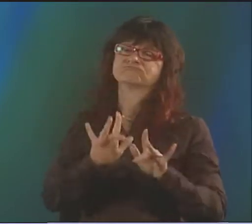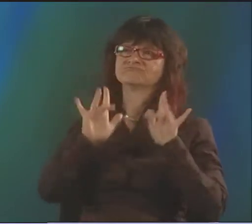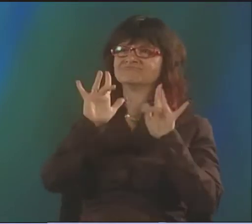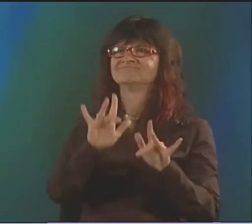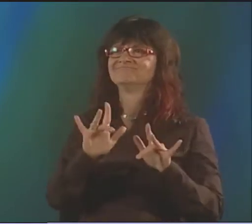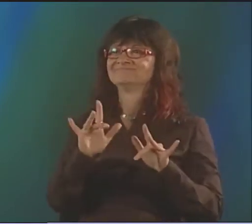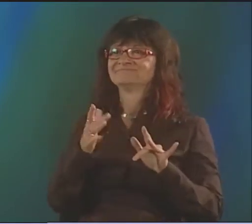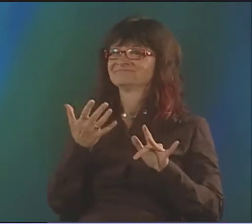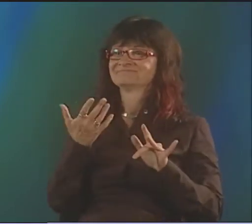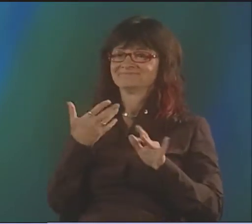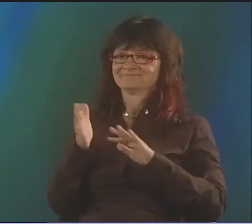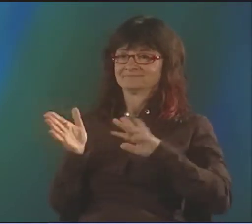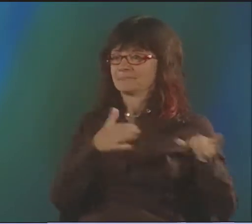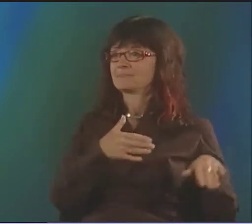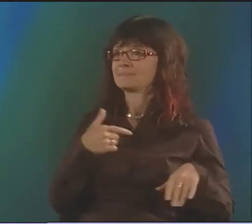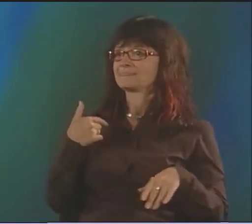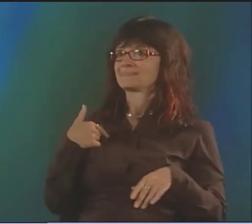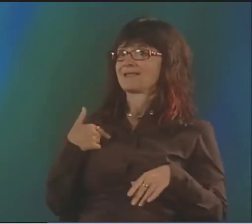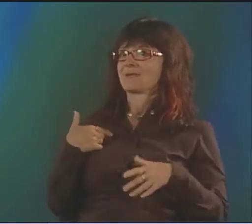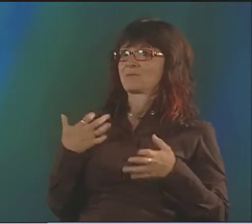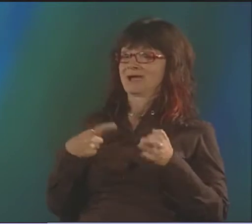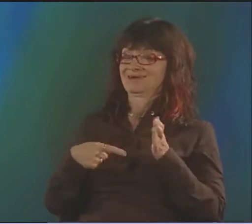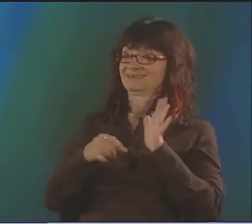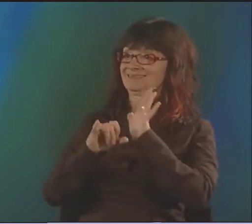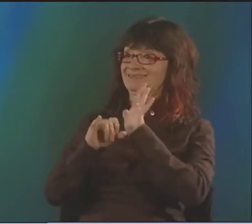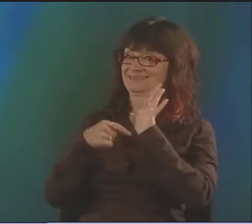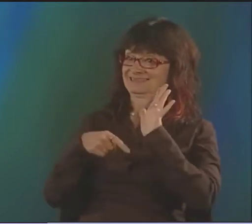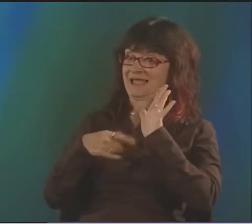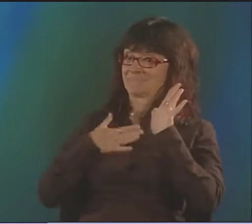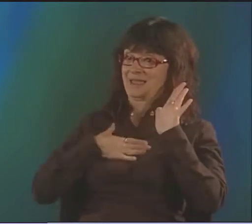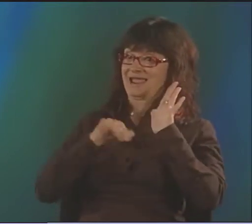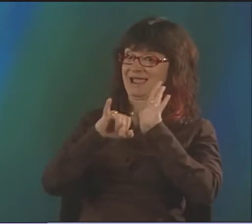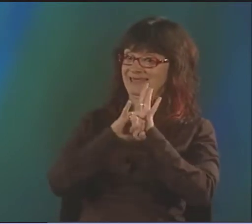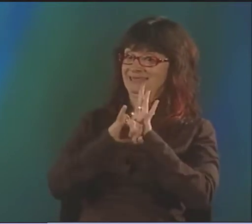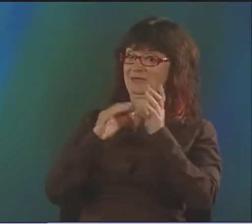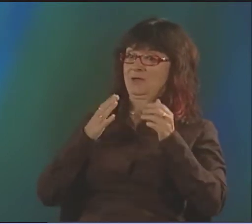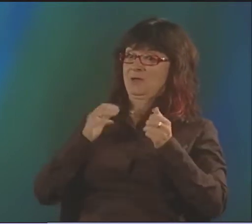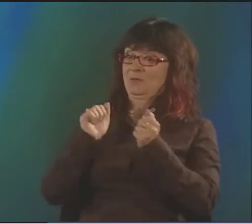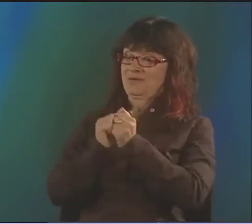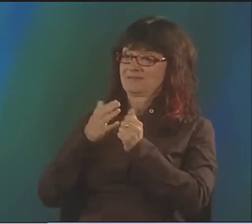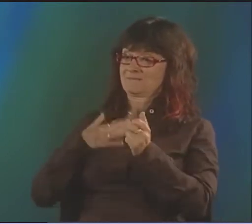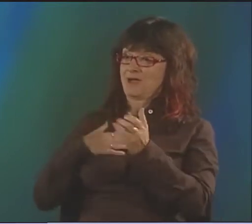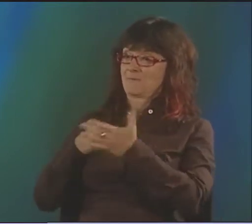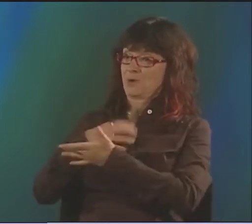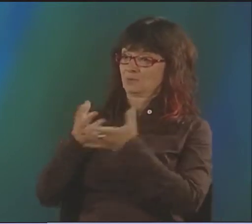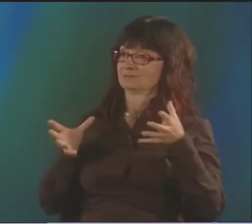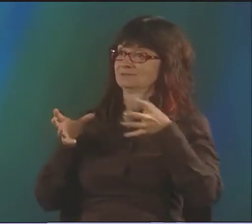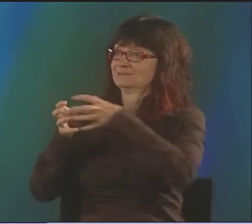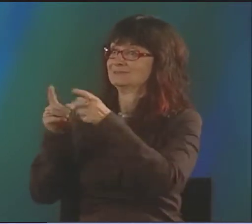BUT I FEEL FINE ABOUT BEING DEAF. I WANT TO PROUDLY SHOW THAT. I DON'T NEED SYMPATHY FOR IT.